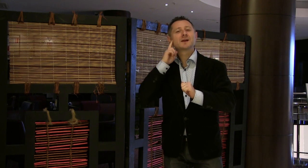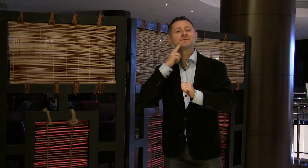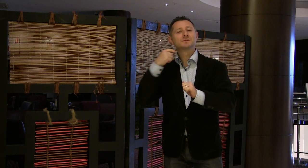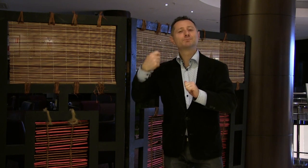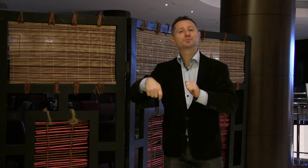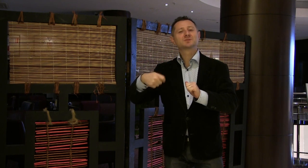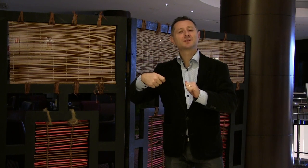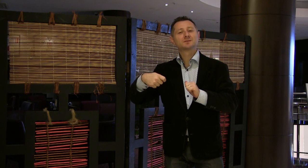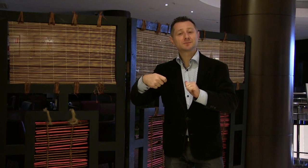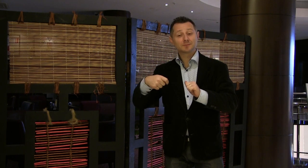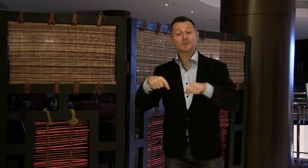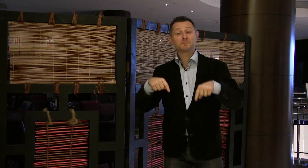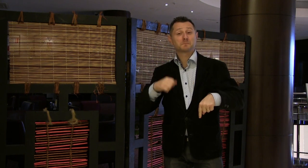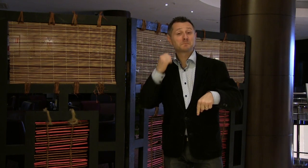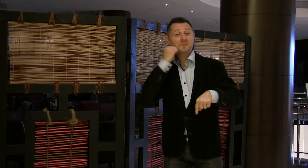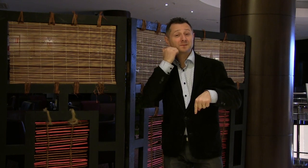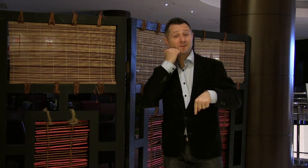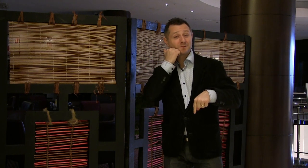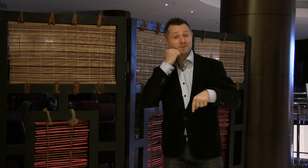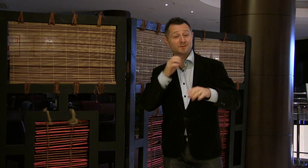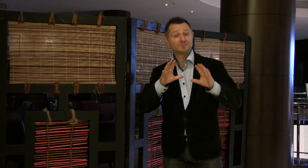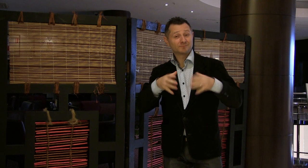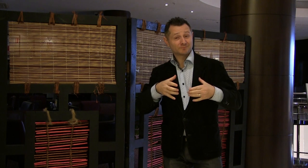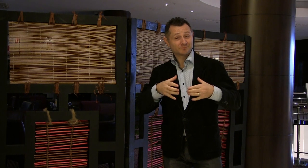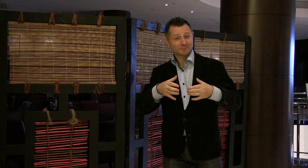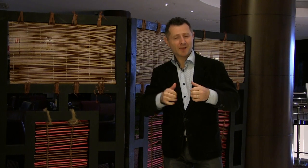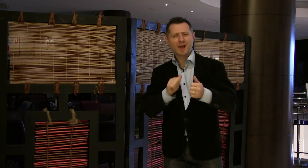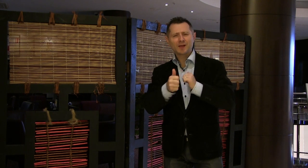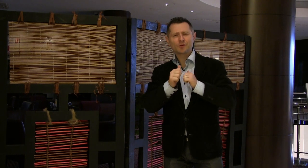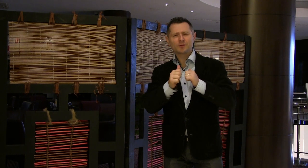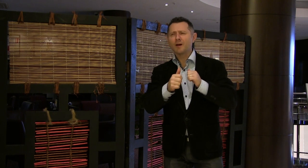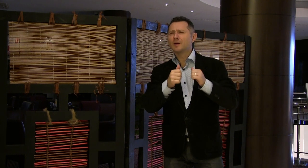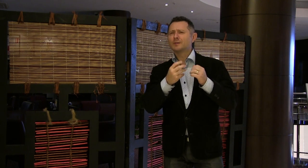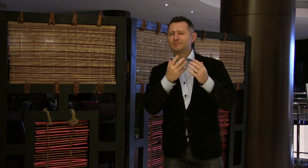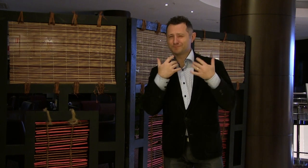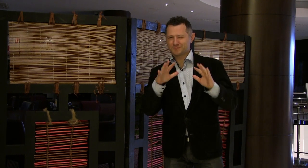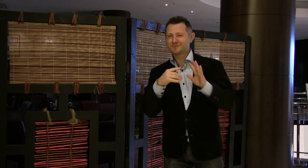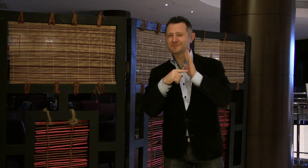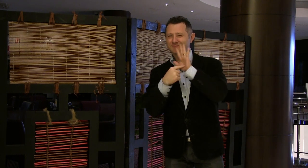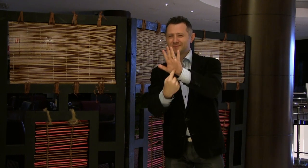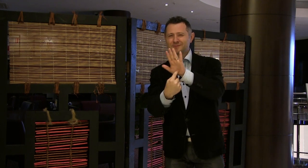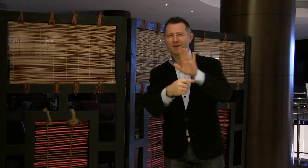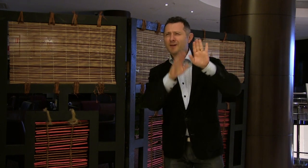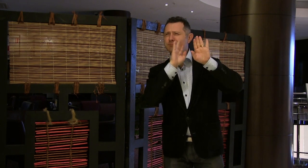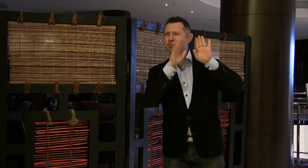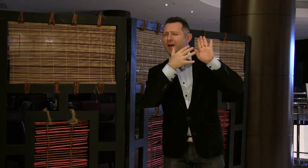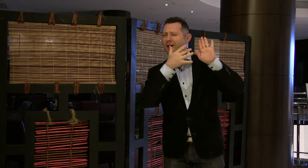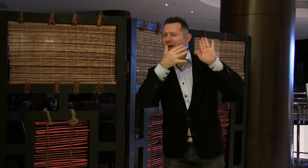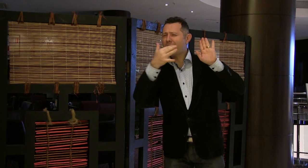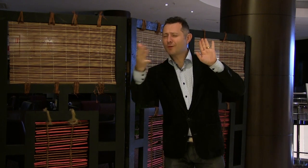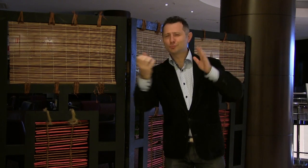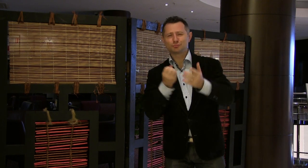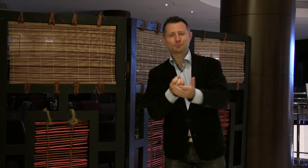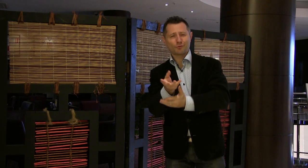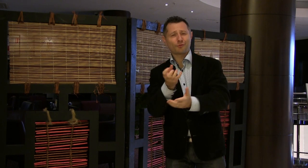and towns across Russia. I would like to share some information about the St. Petersburg leaders.